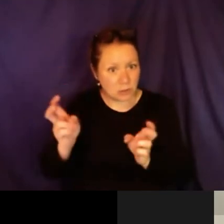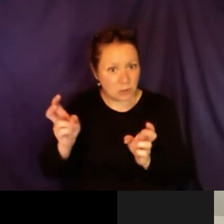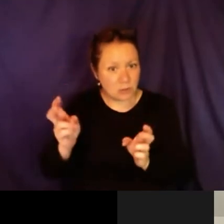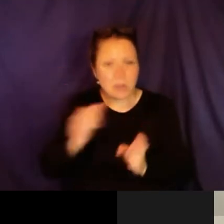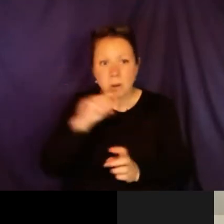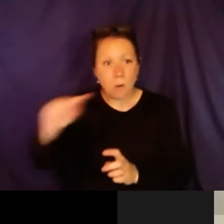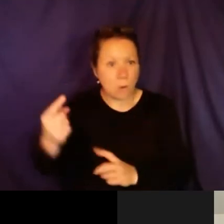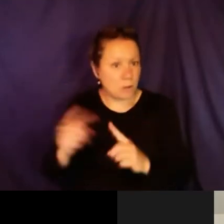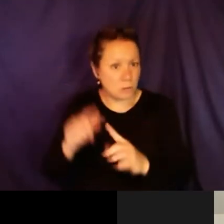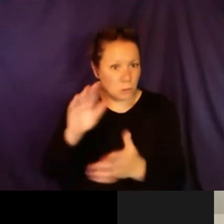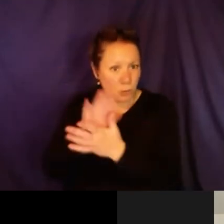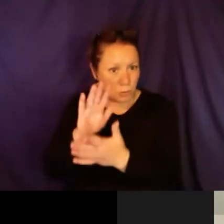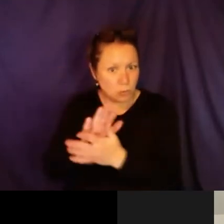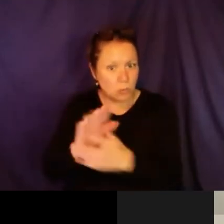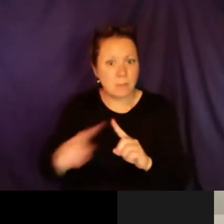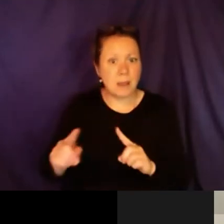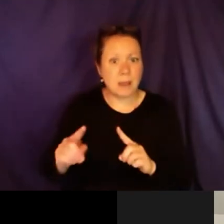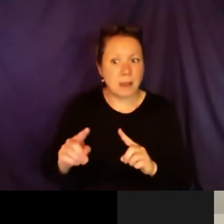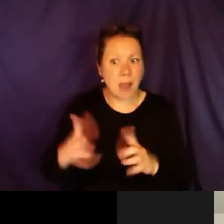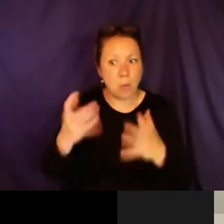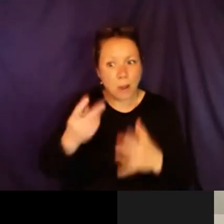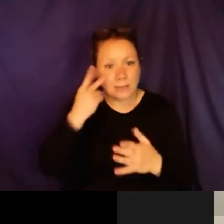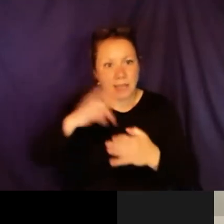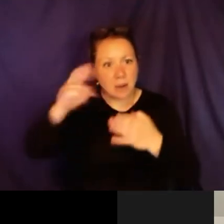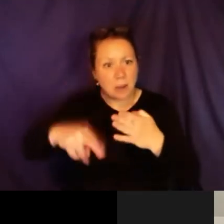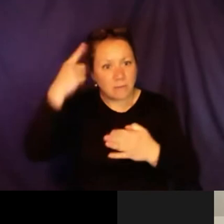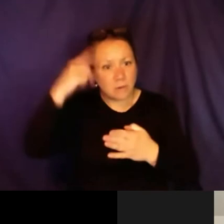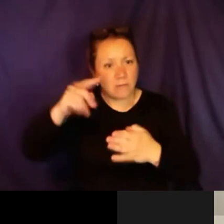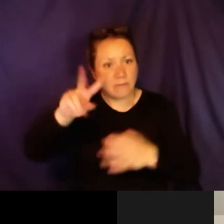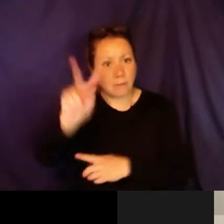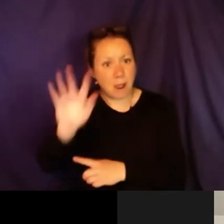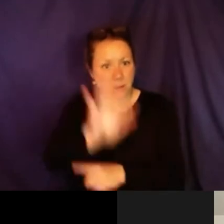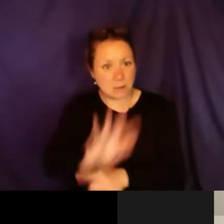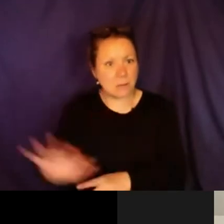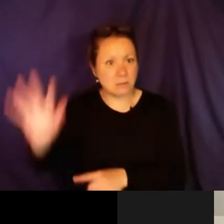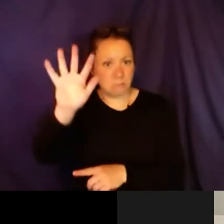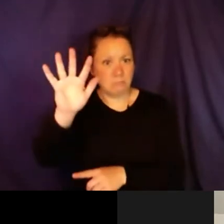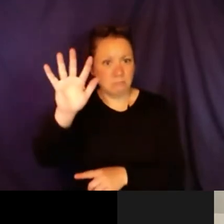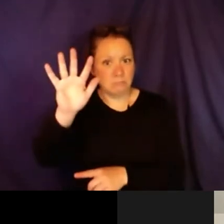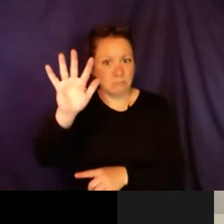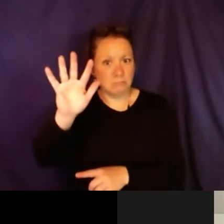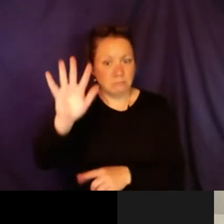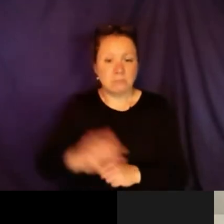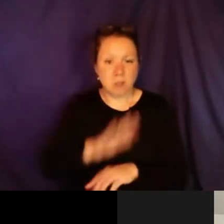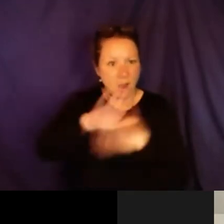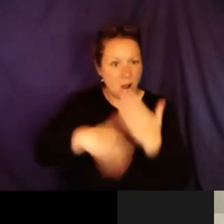to live with, you know, I bring the issues up not toward just the schools but I see the